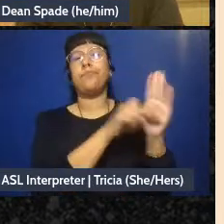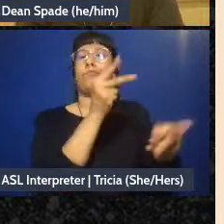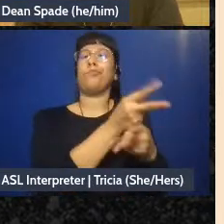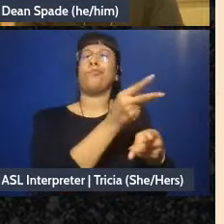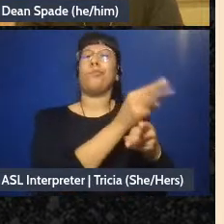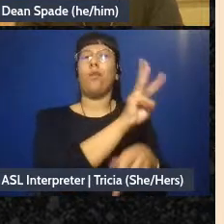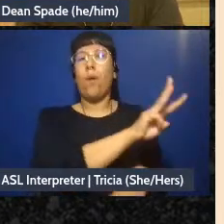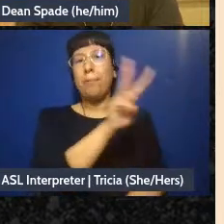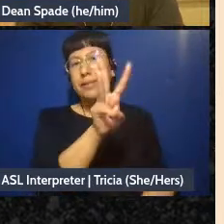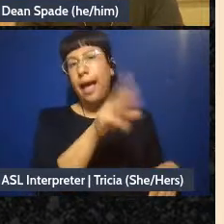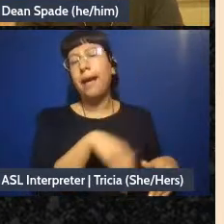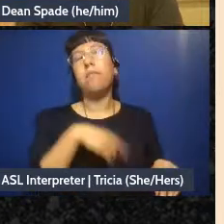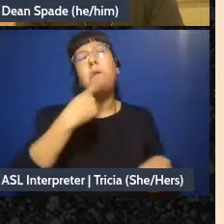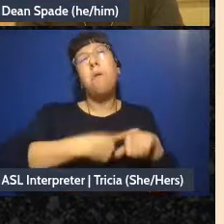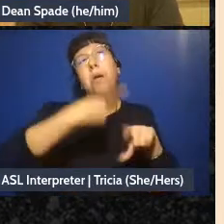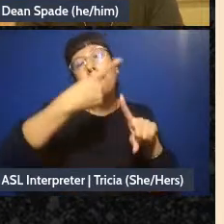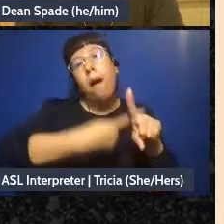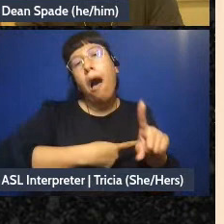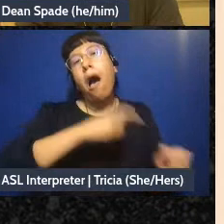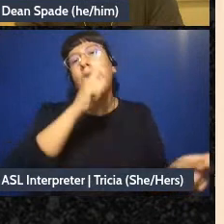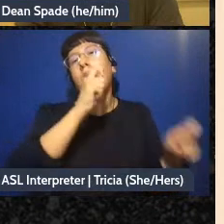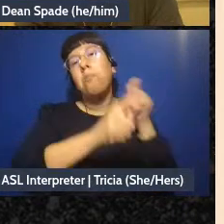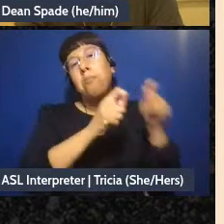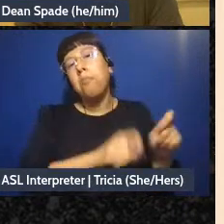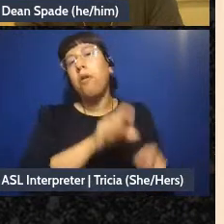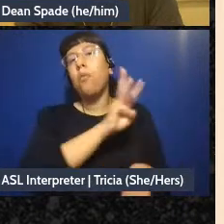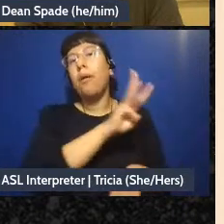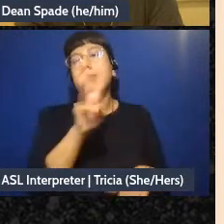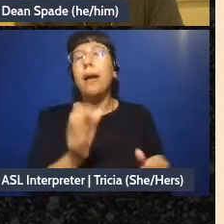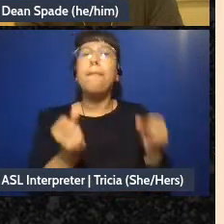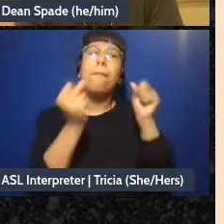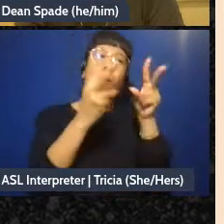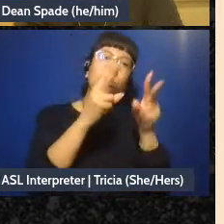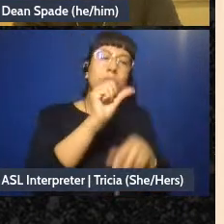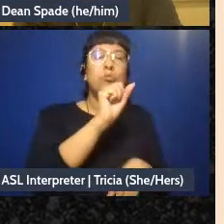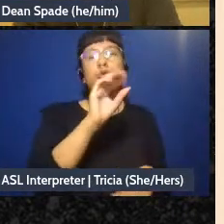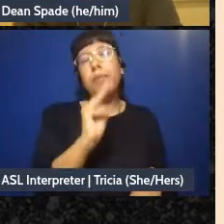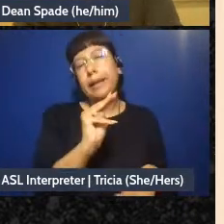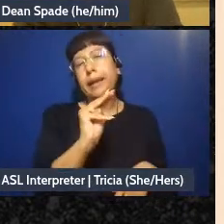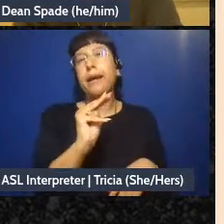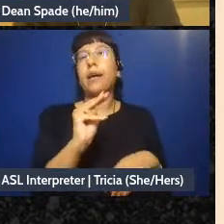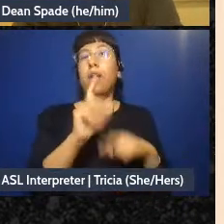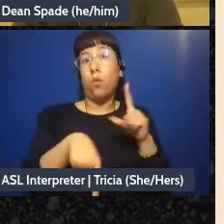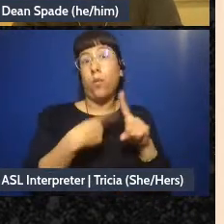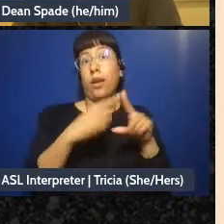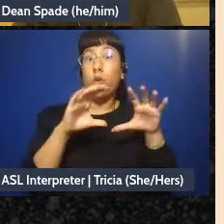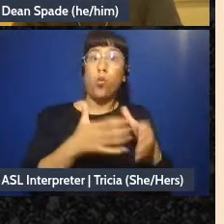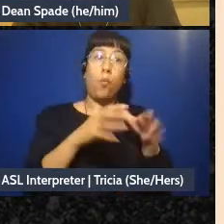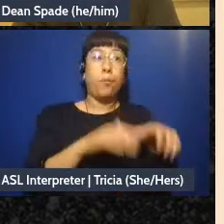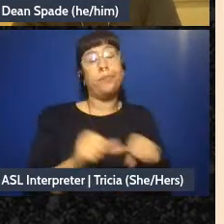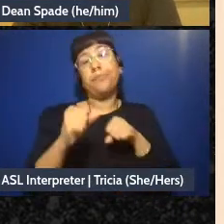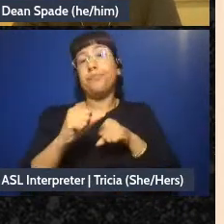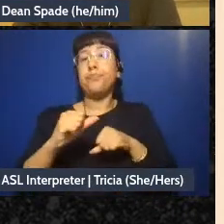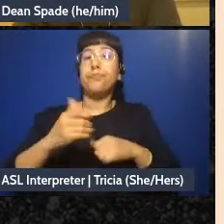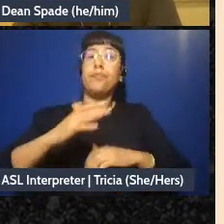you know, once a month we make changes to the website, we post things on social media each time the group is doing a tabling event or a distribution,